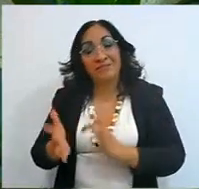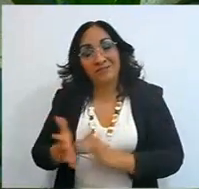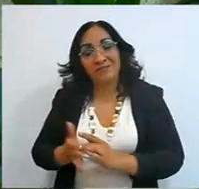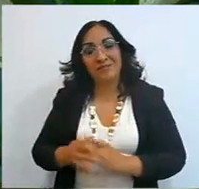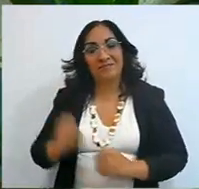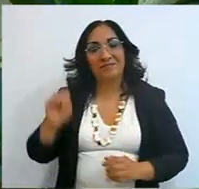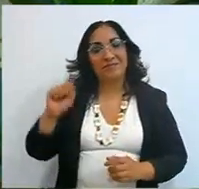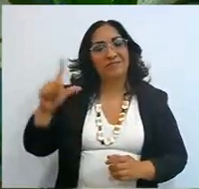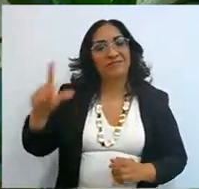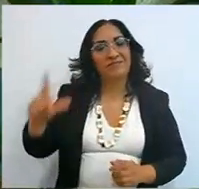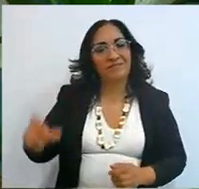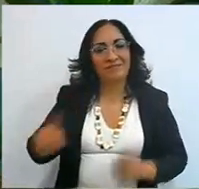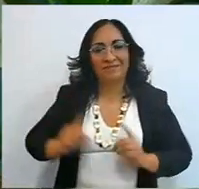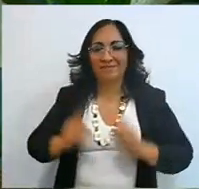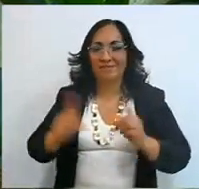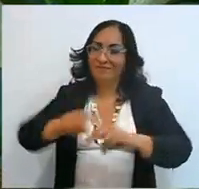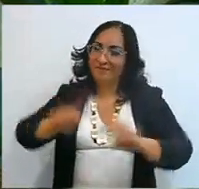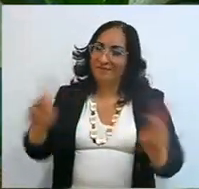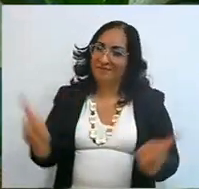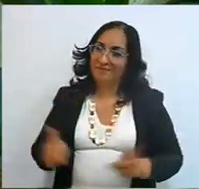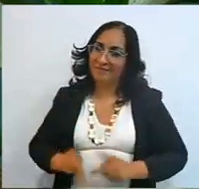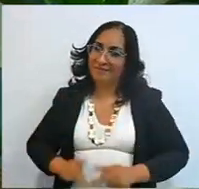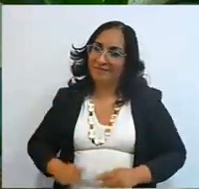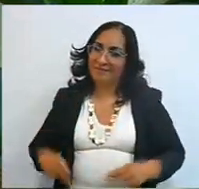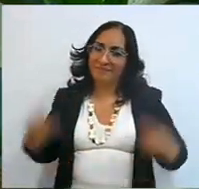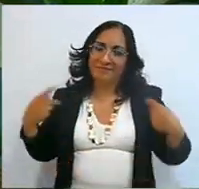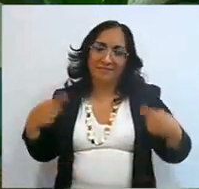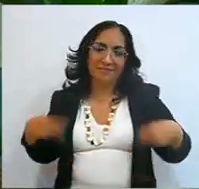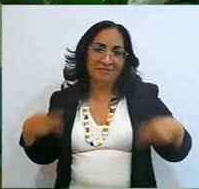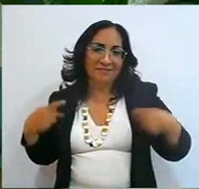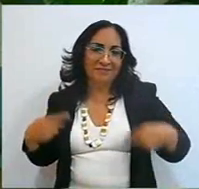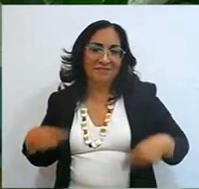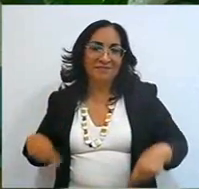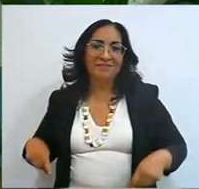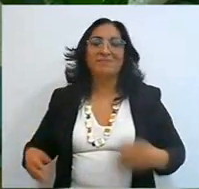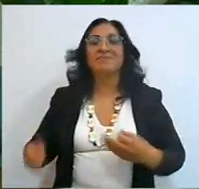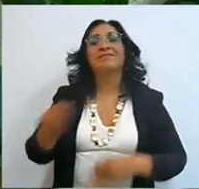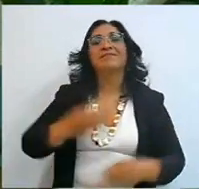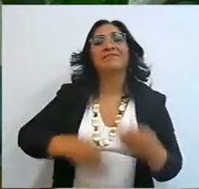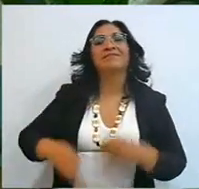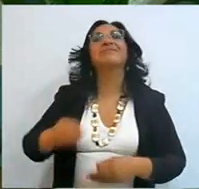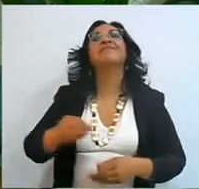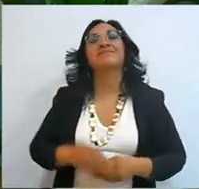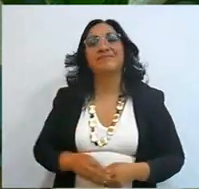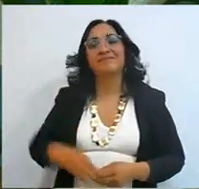and he will keep in complete peace him whose mind is stayed on him,